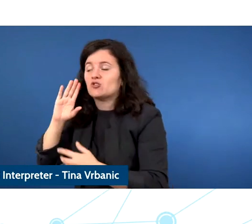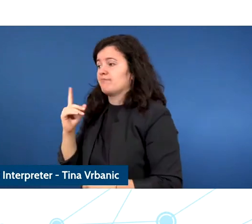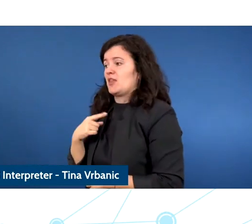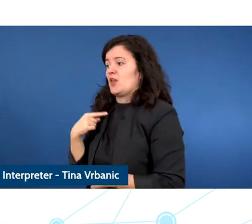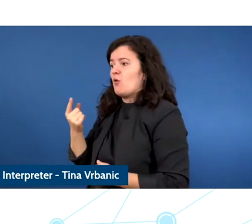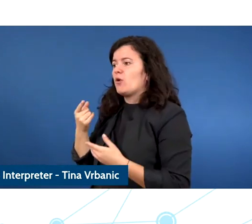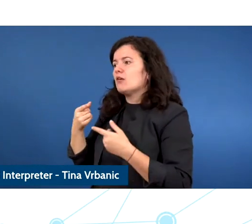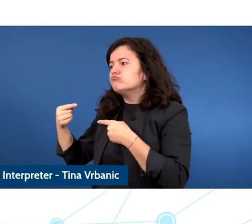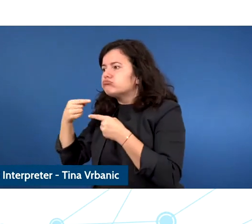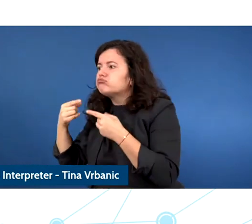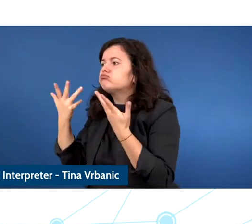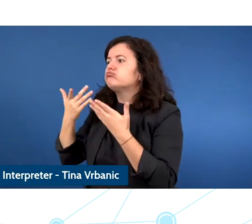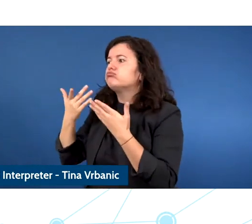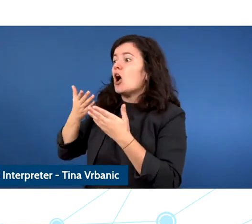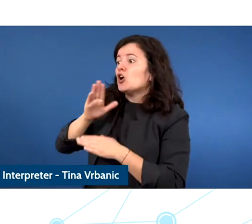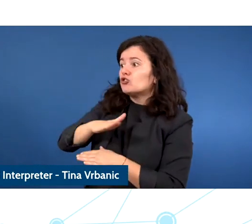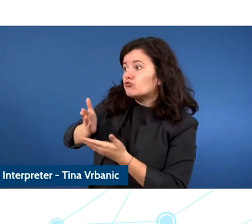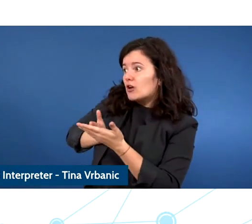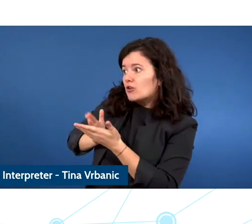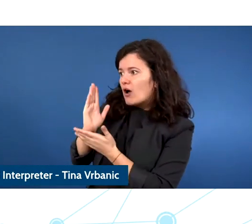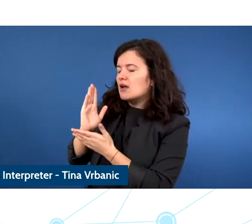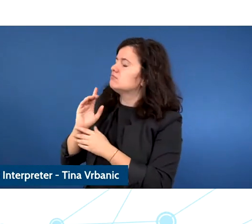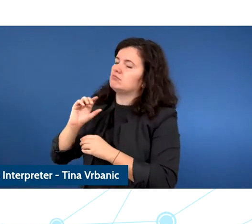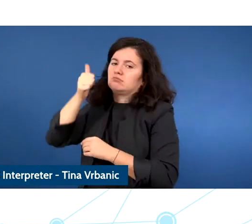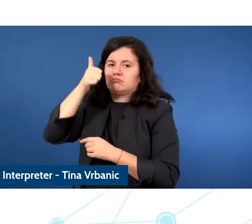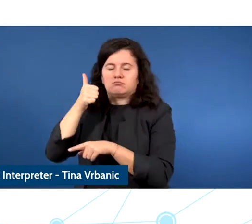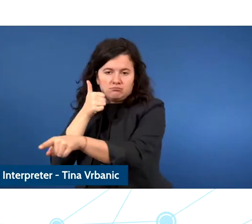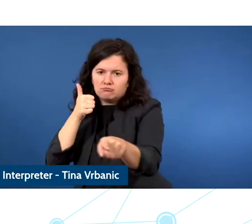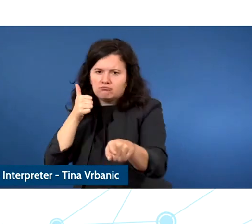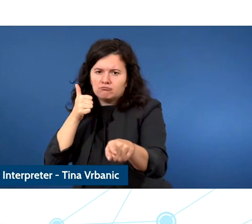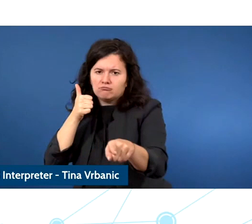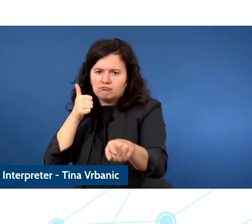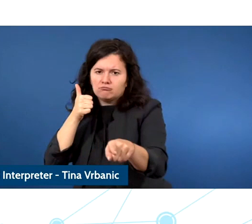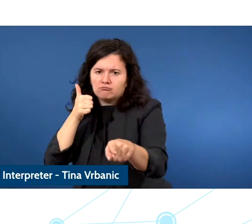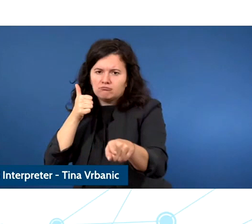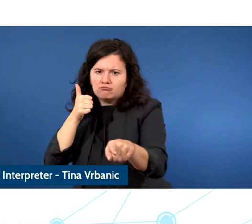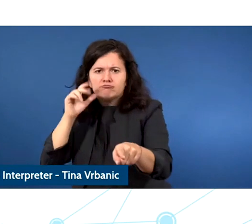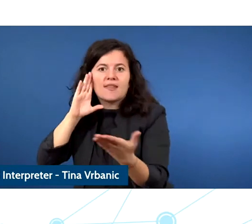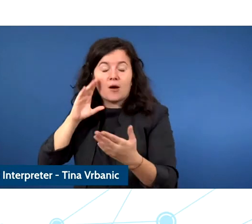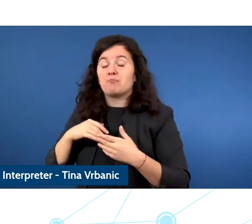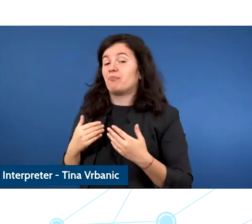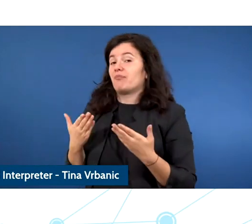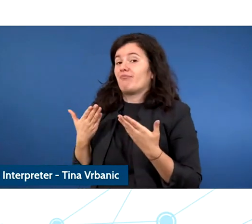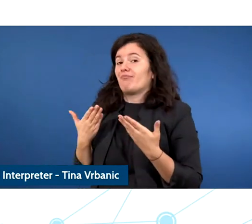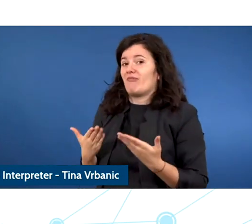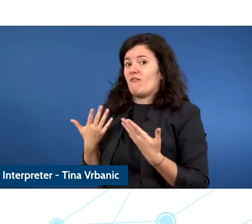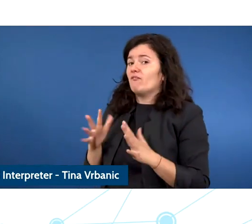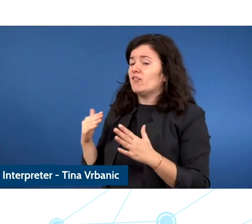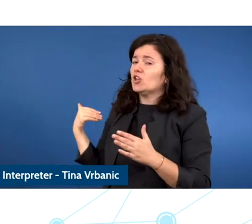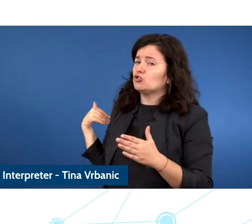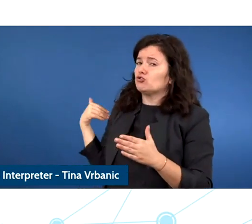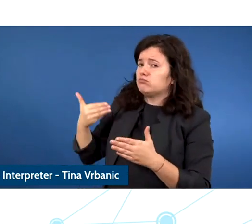child and this is what we have tried and what we are consistently trying to